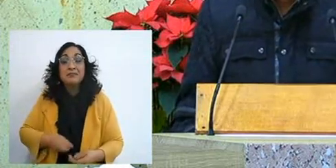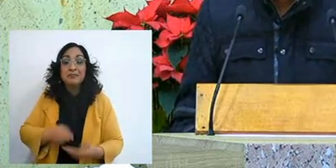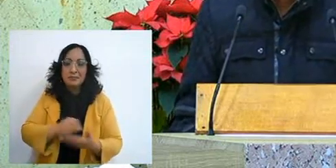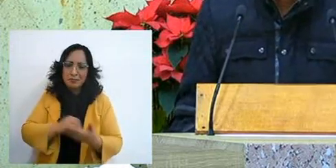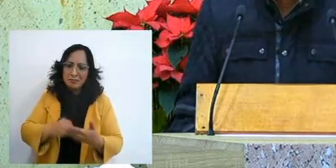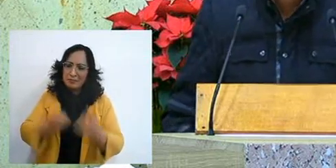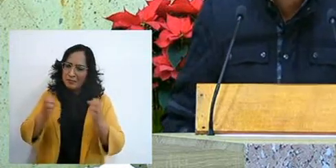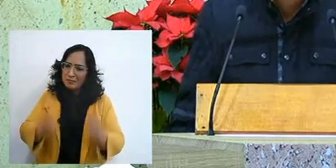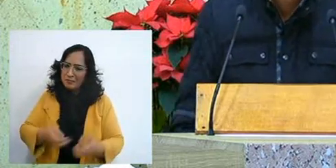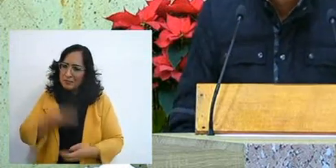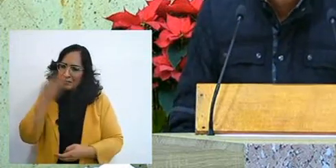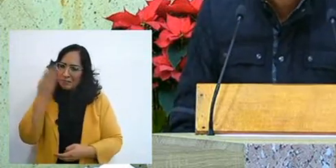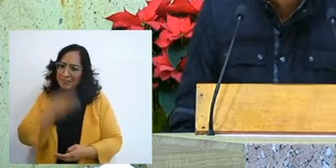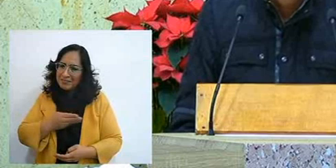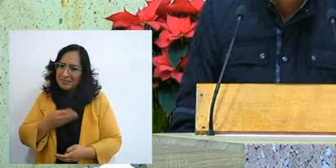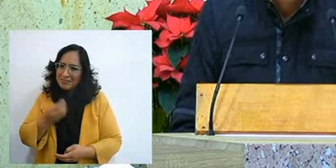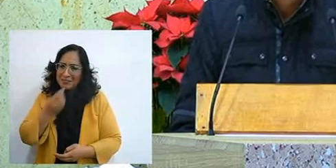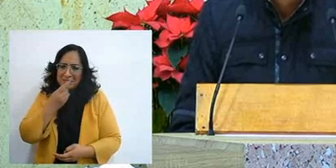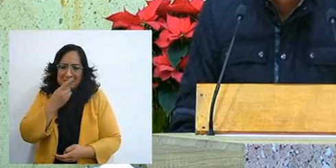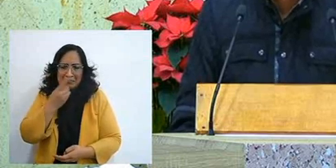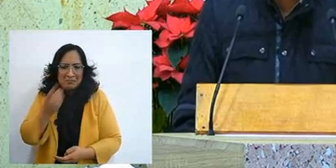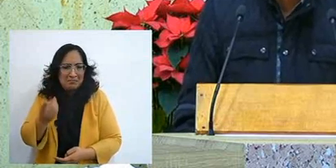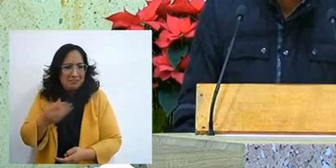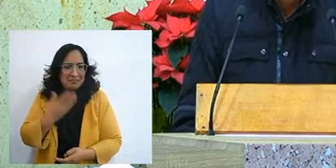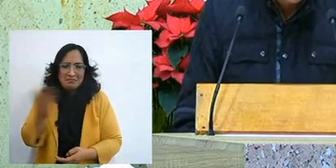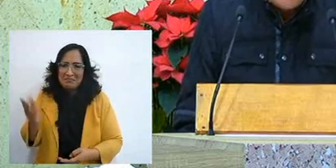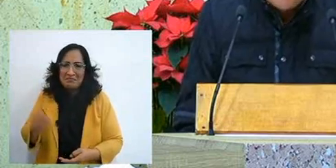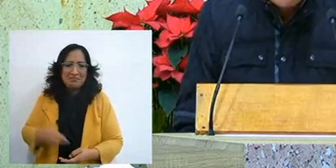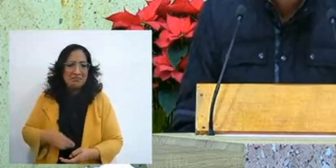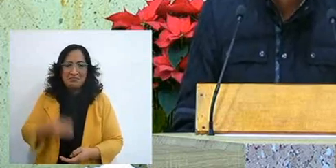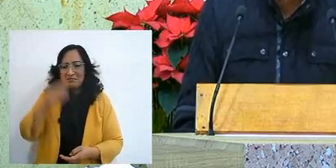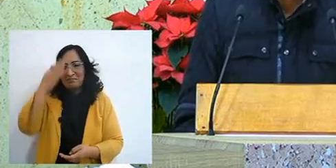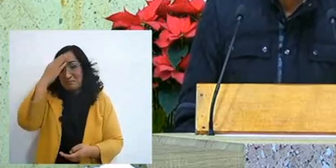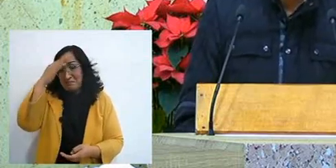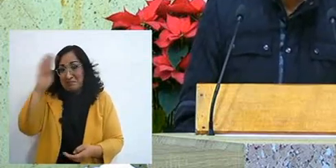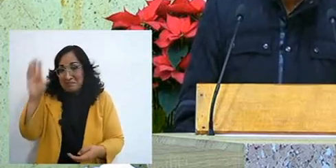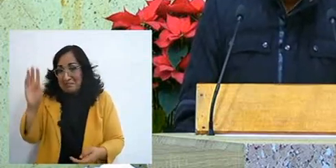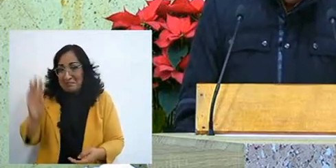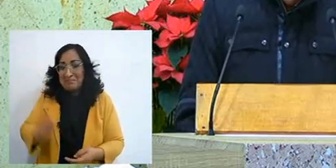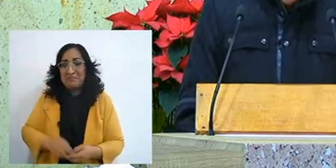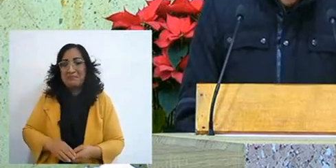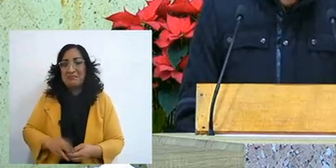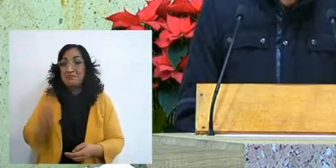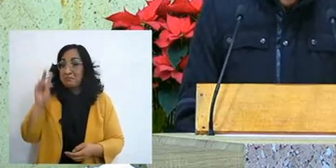and I still said, it's not that no, I don't think, I don't think that's the truth,